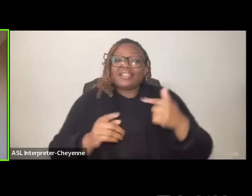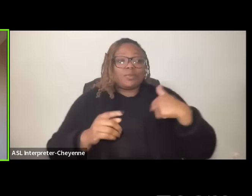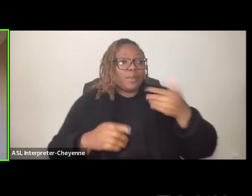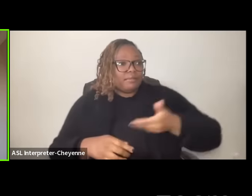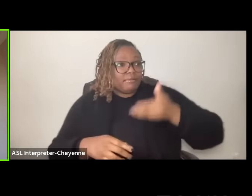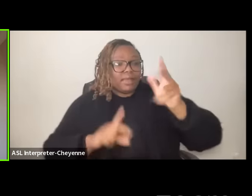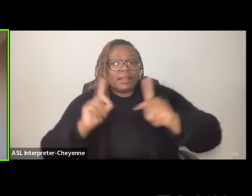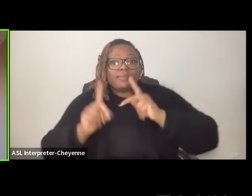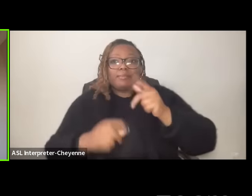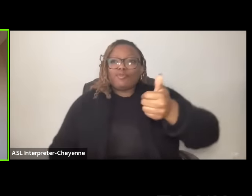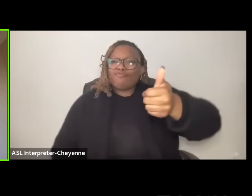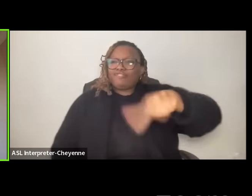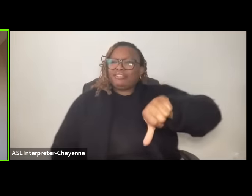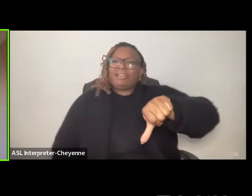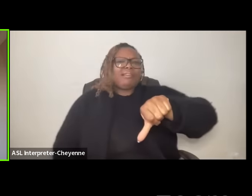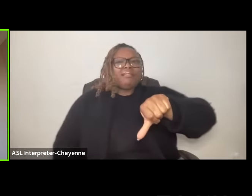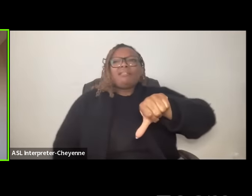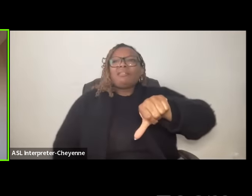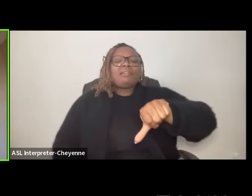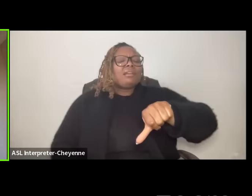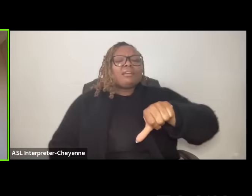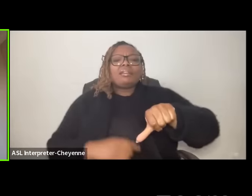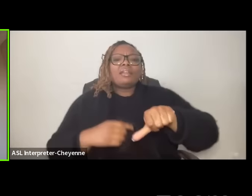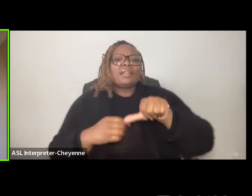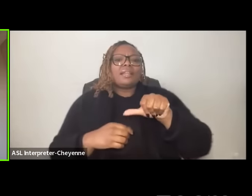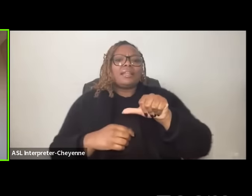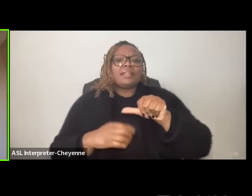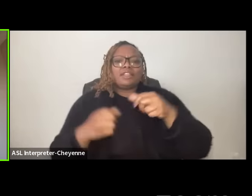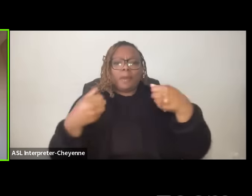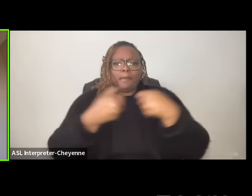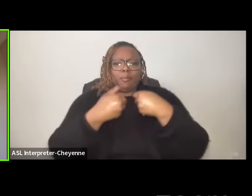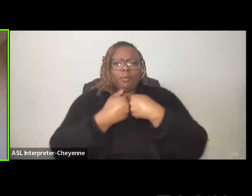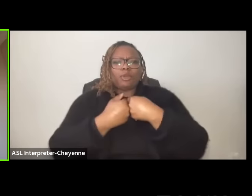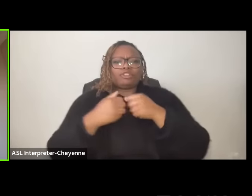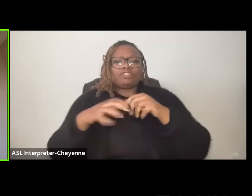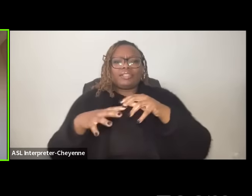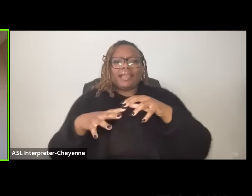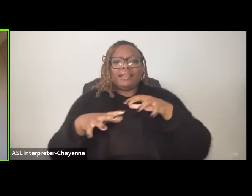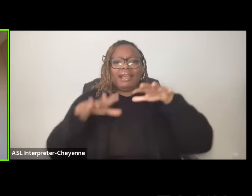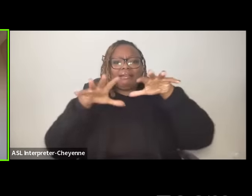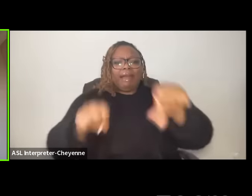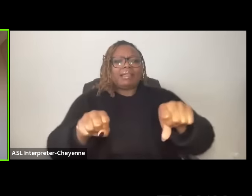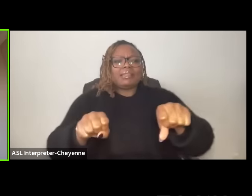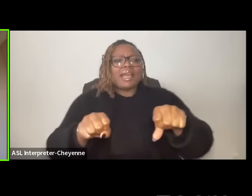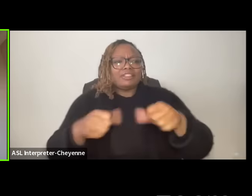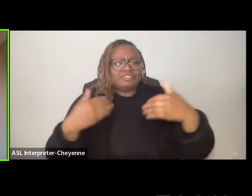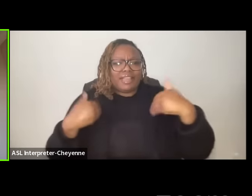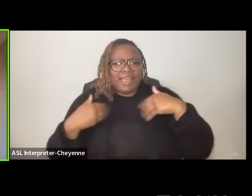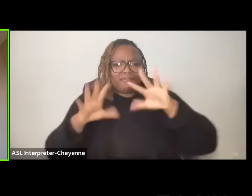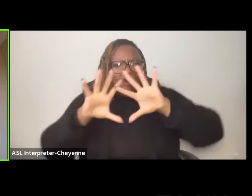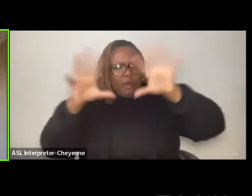reject the uh uh the borders that that colonizers have carved out in the earth uh as as being lines